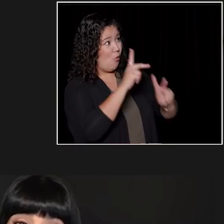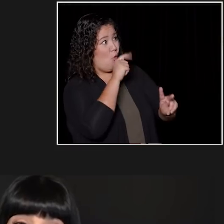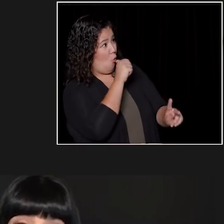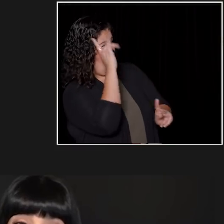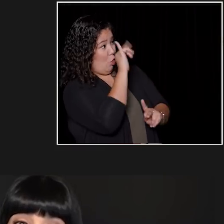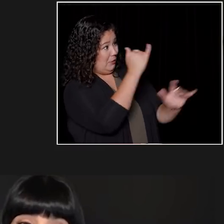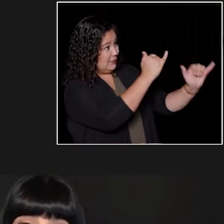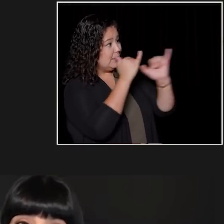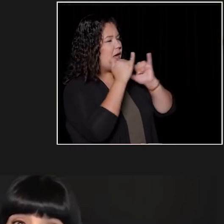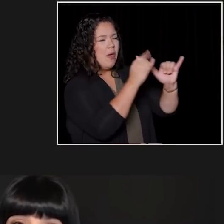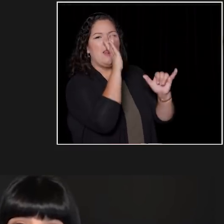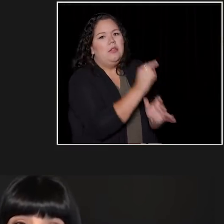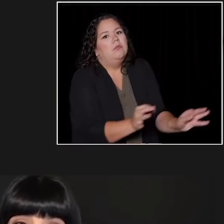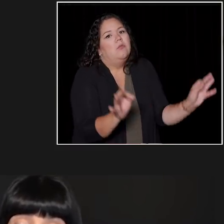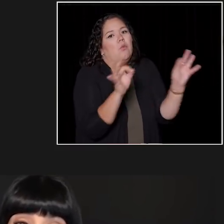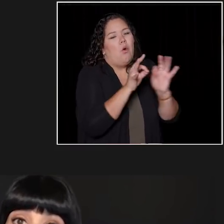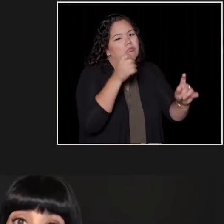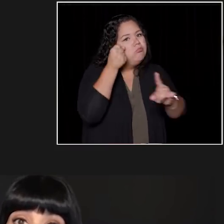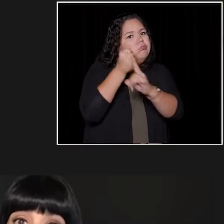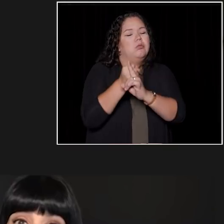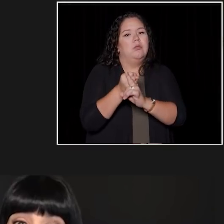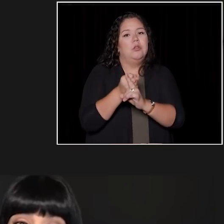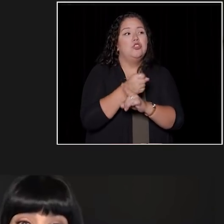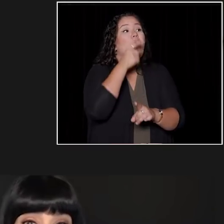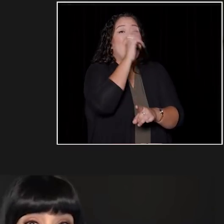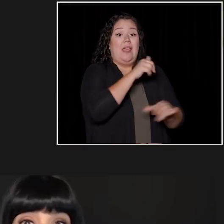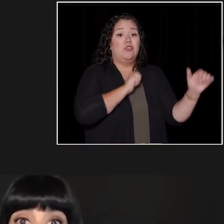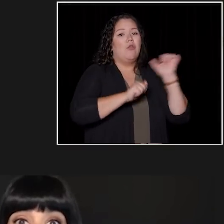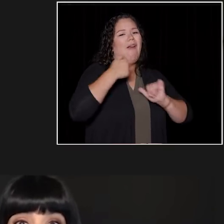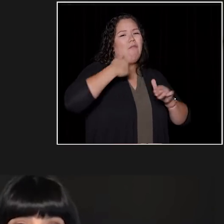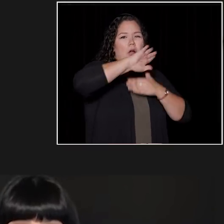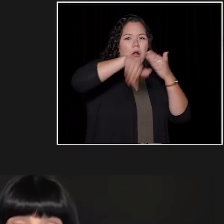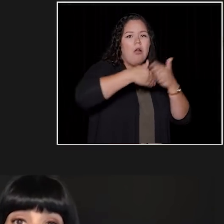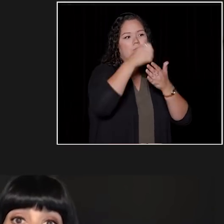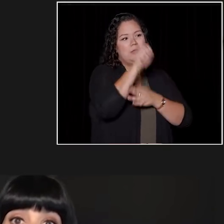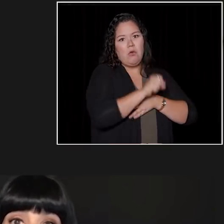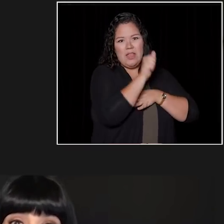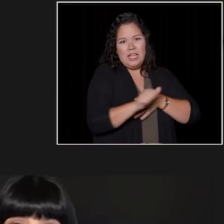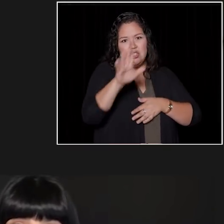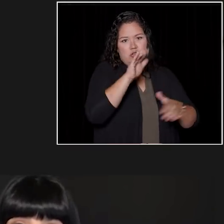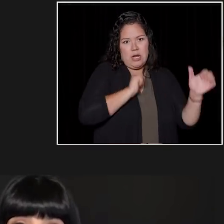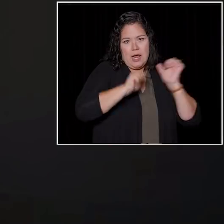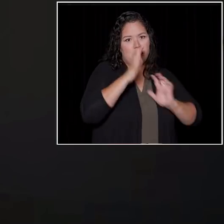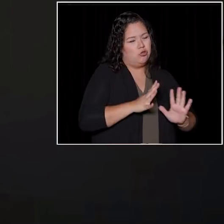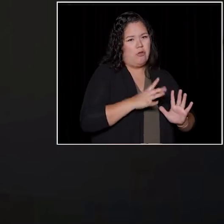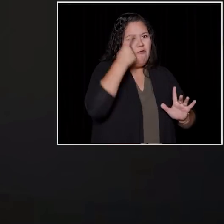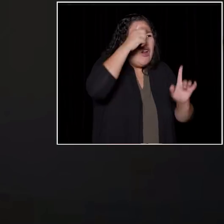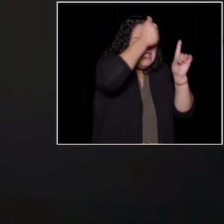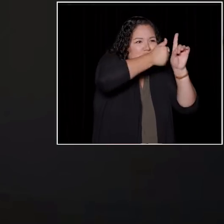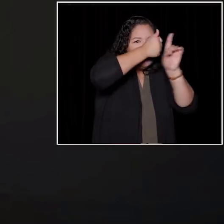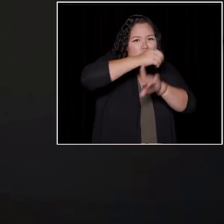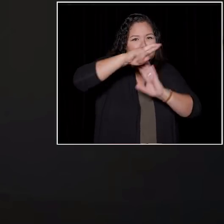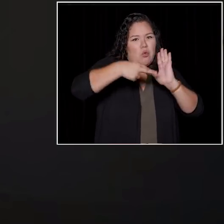So, it's all South Asian actors that voice every single role, which is just as important.